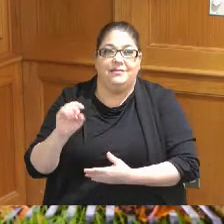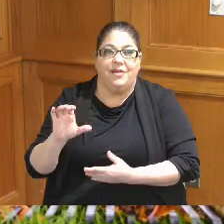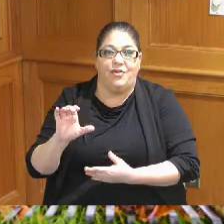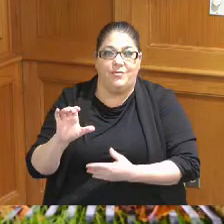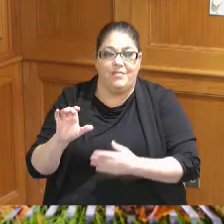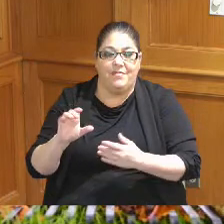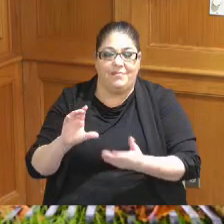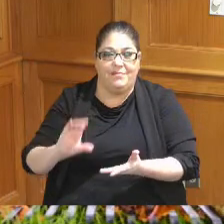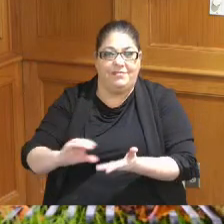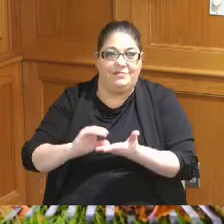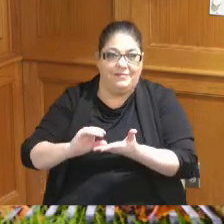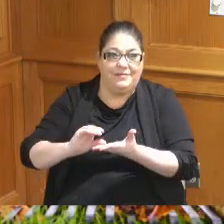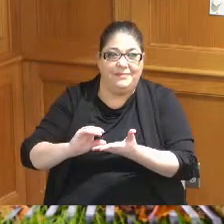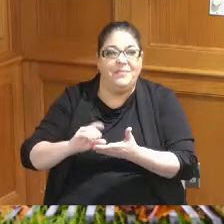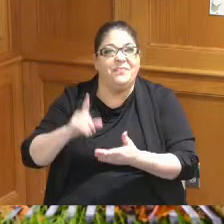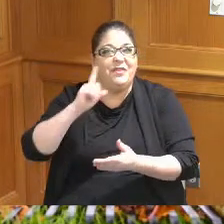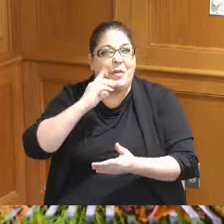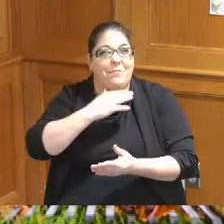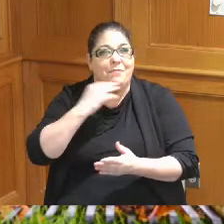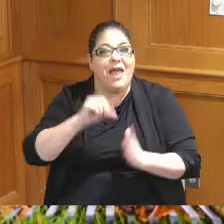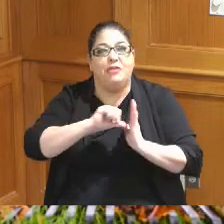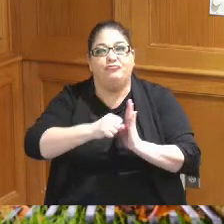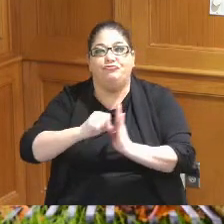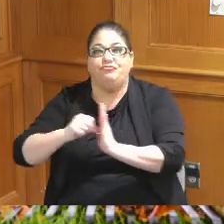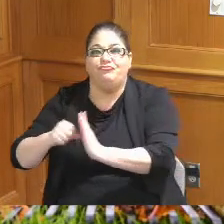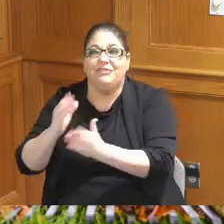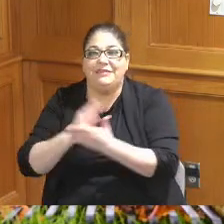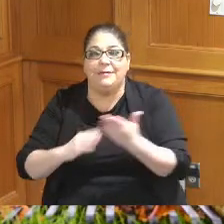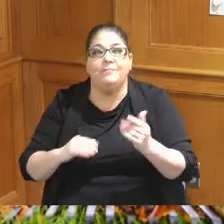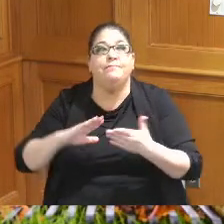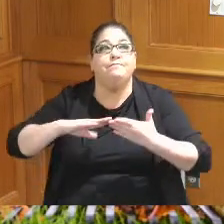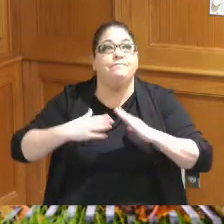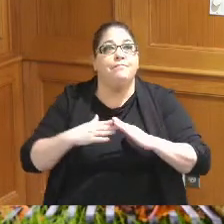I thought it would be helpful if I hit a few highlights we do offer communities there's 48